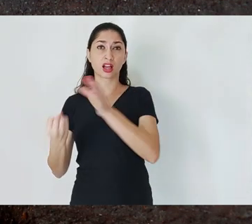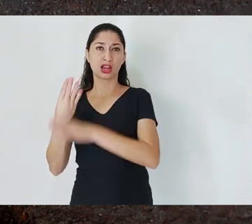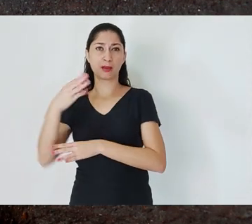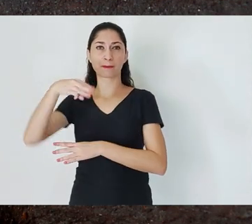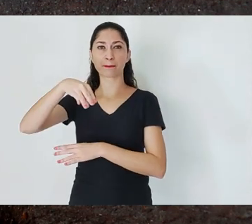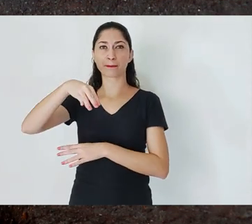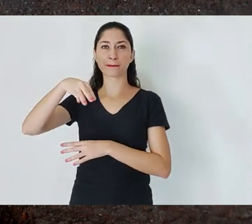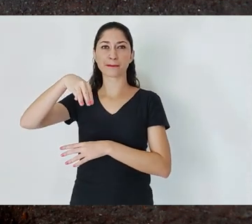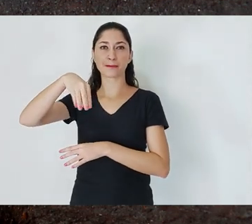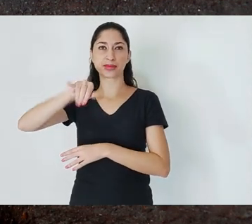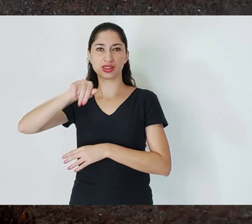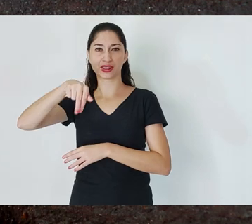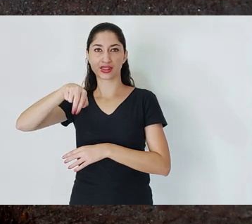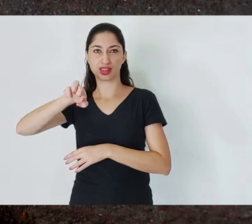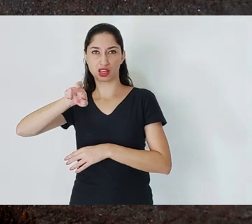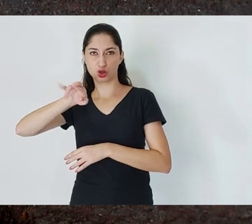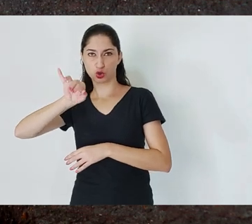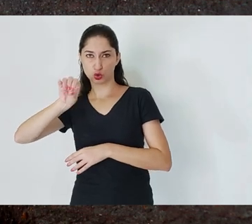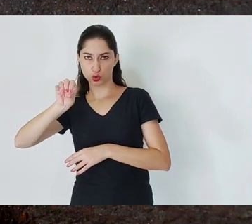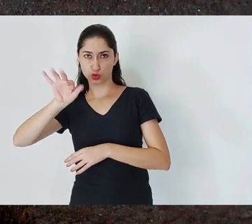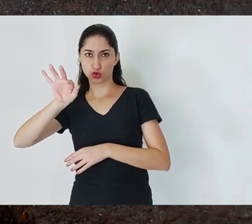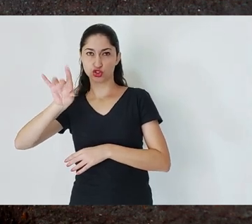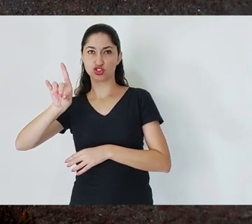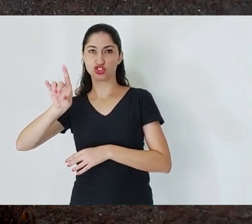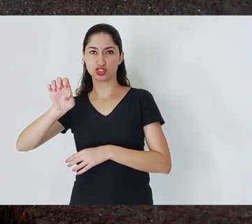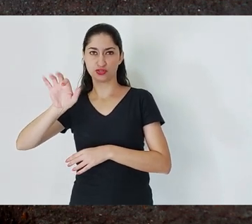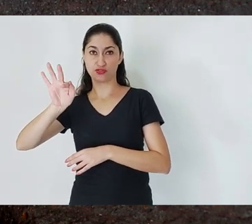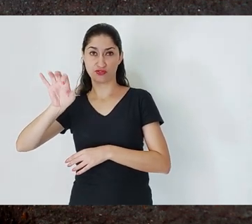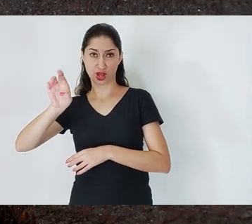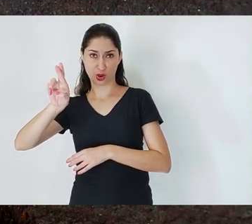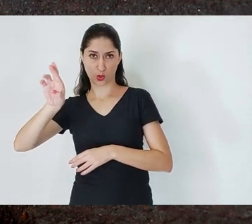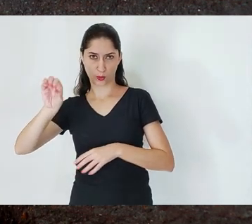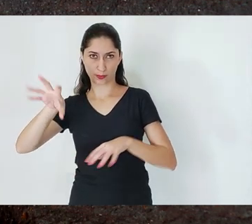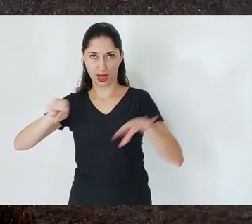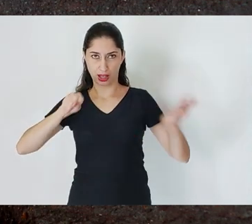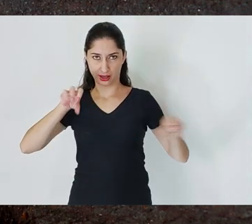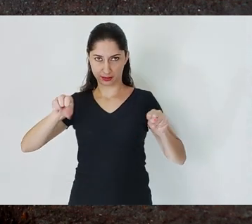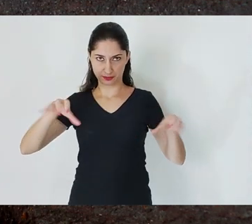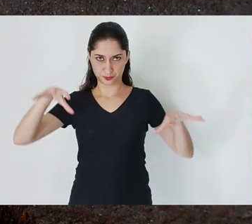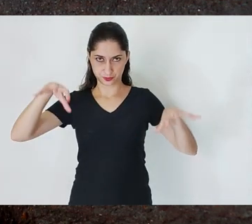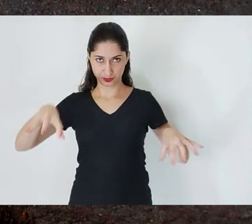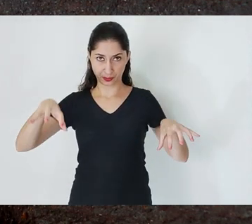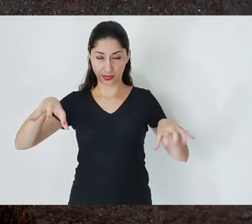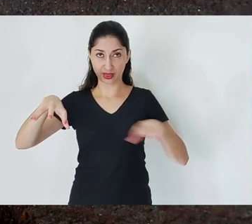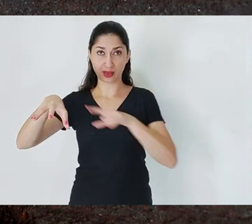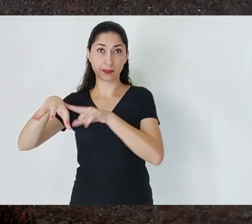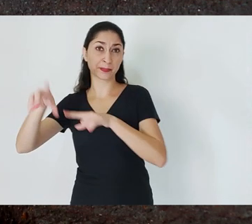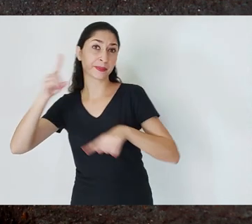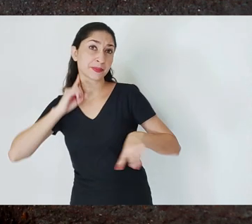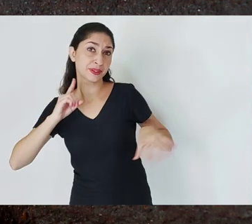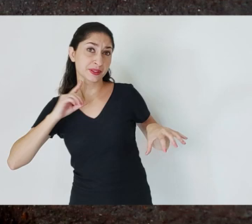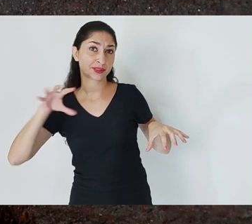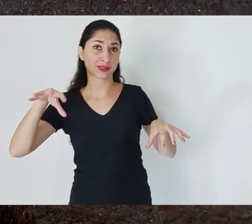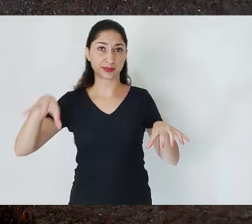and Pará, in Carajás. The production is somewhat neck and neck,